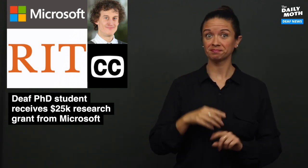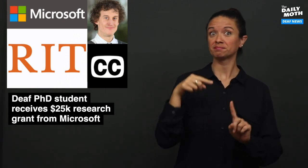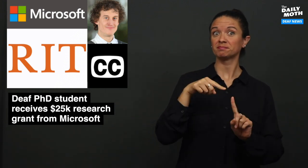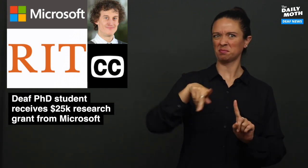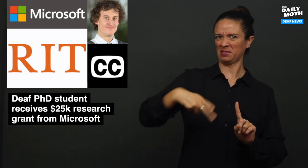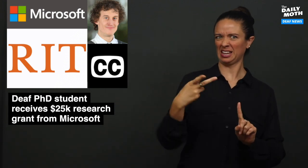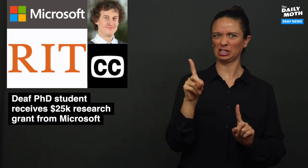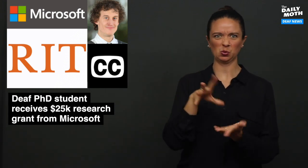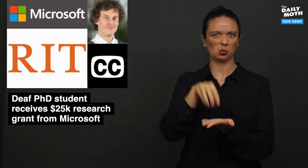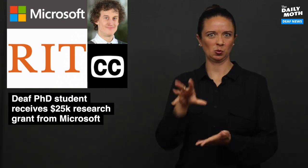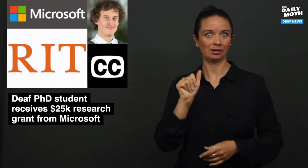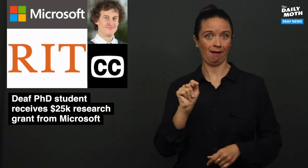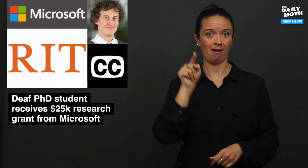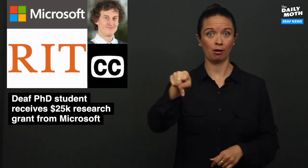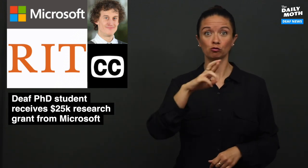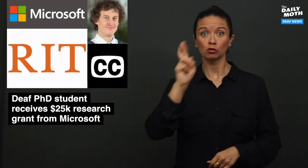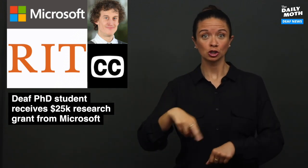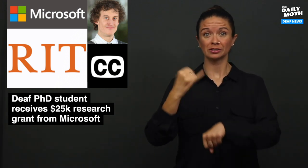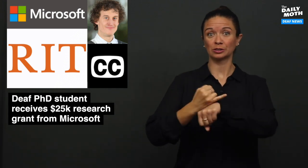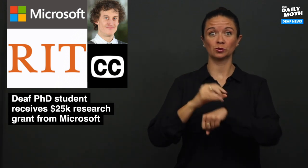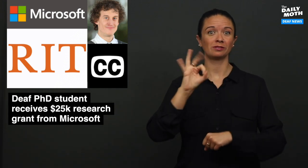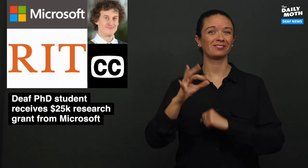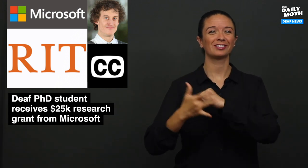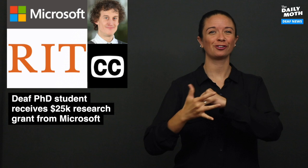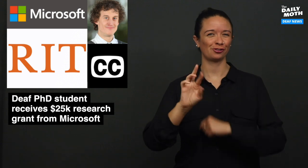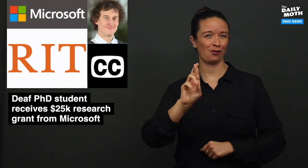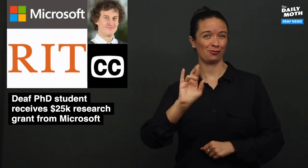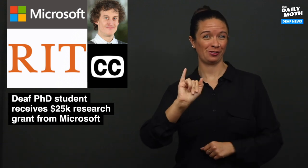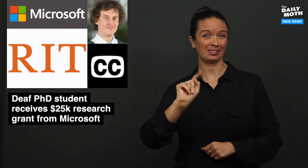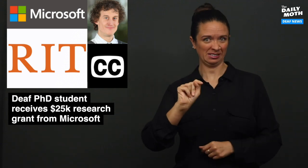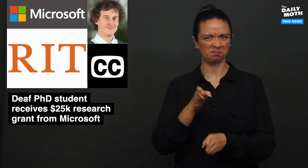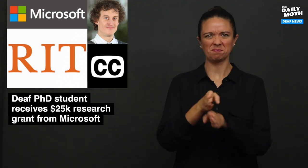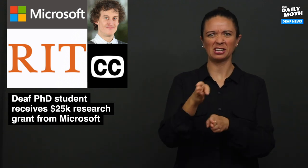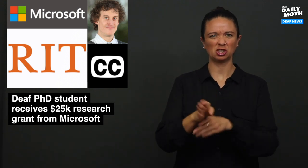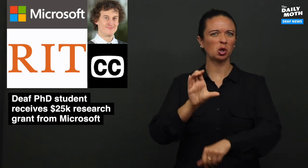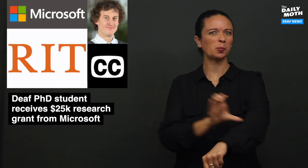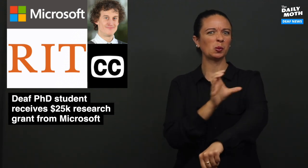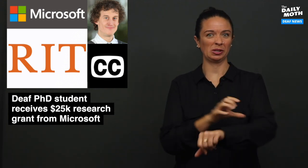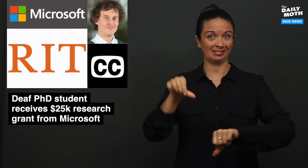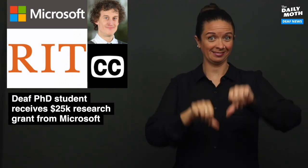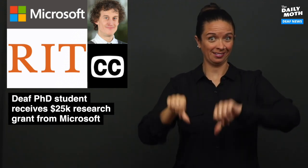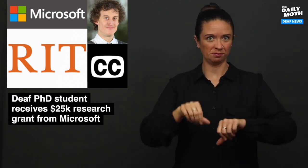Berke is a PhD student at Rochester Institute of Technology (RIT) who majors in computer science